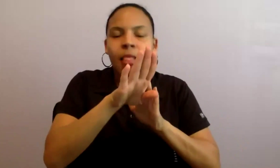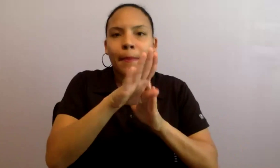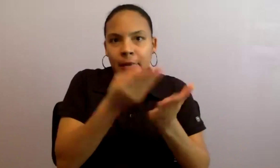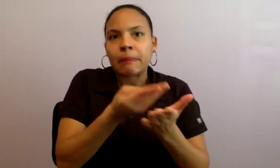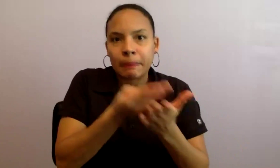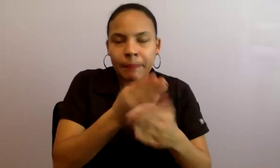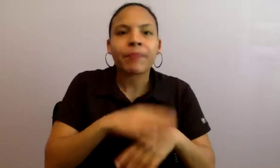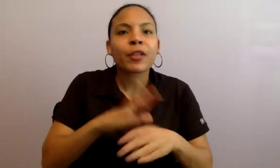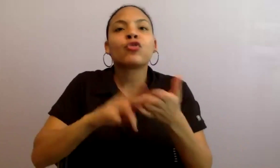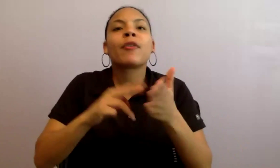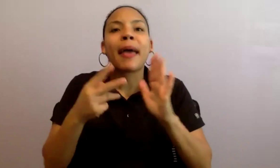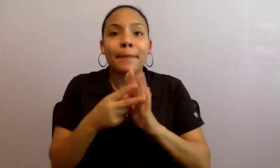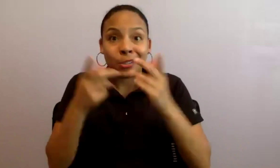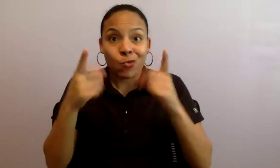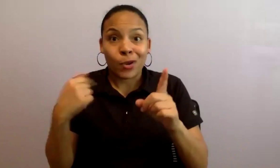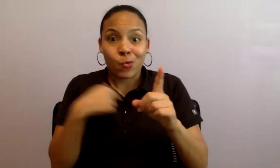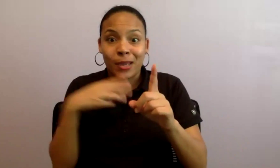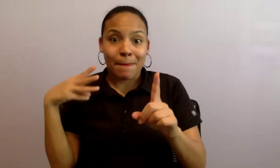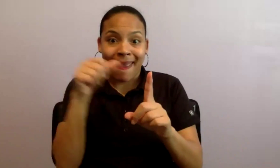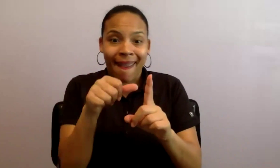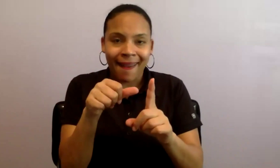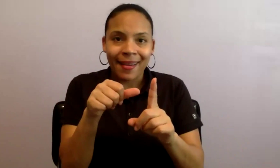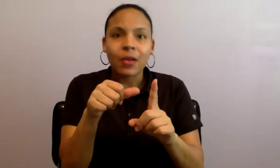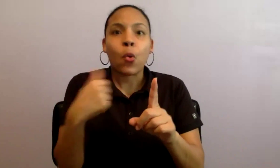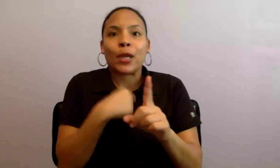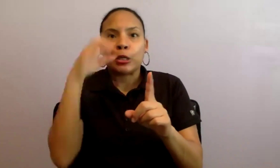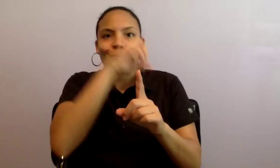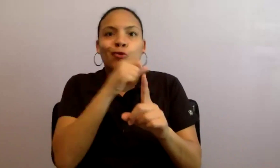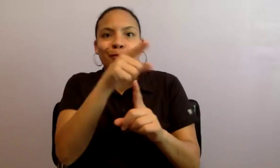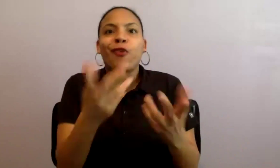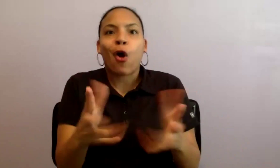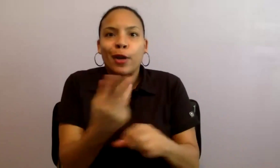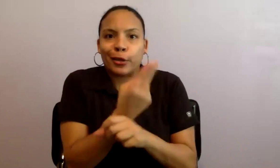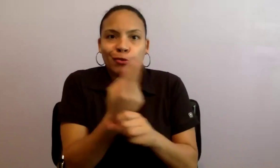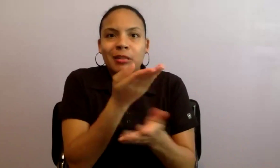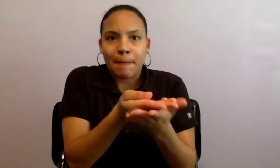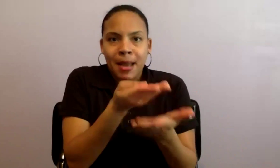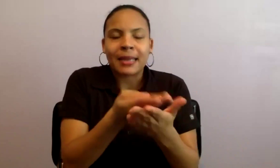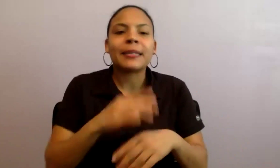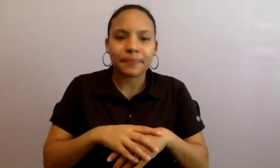you are automatically eligible, has a beginning and end self‑contained. Again, if you have applied